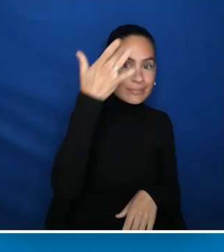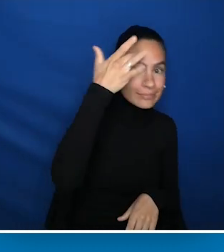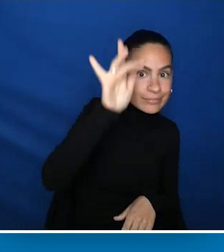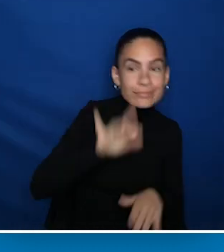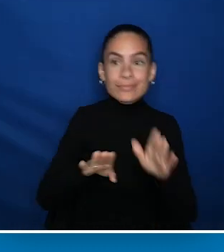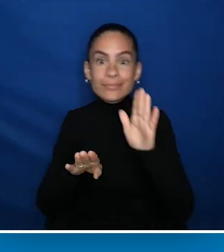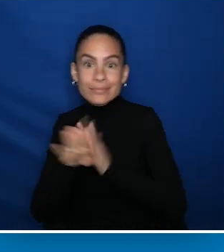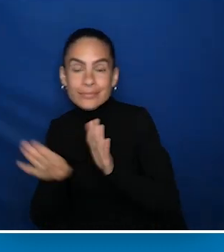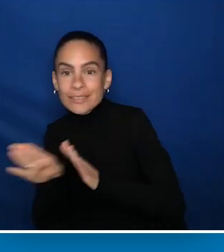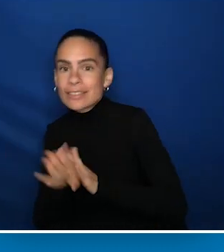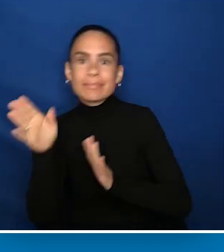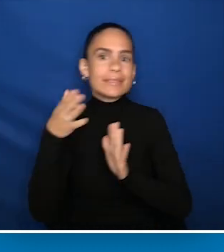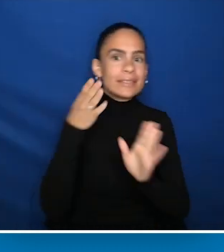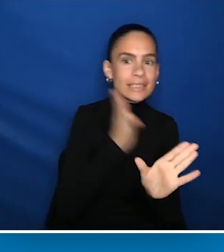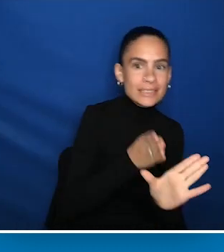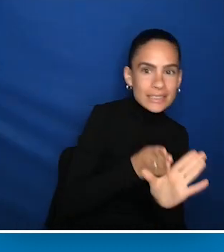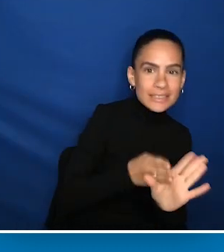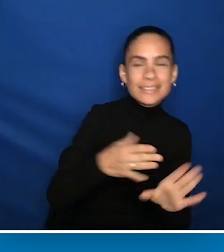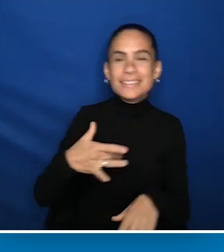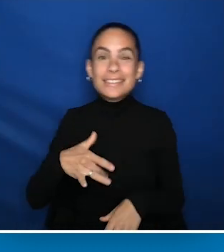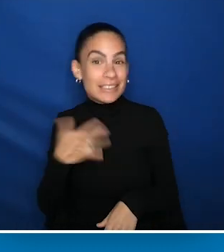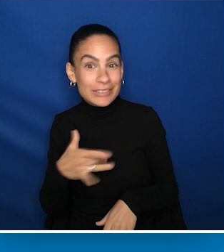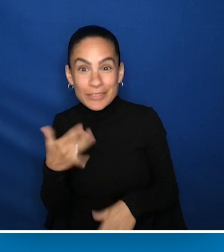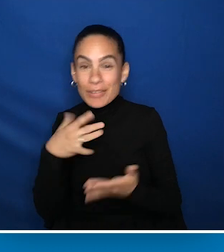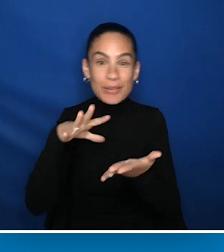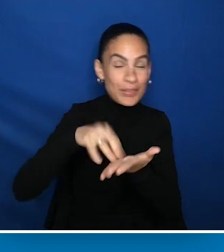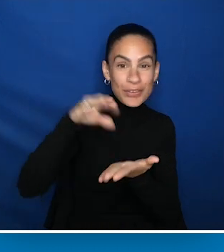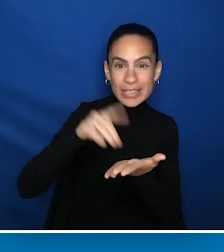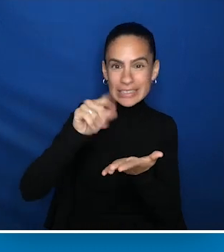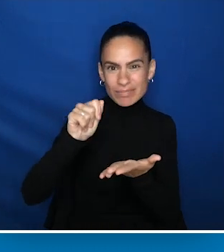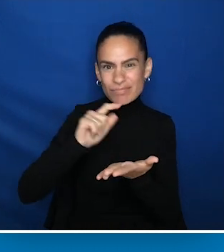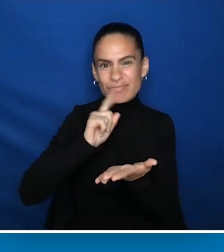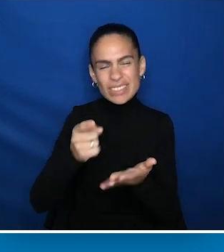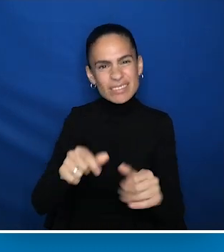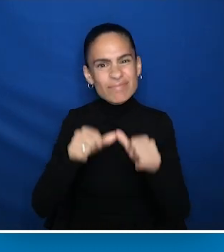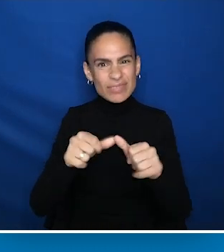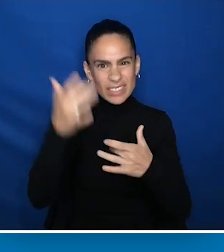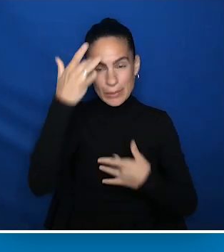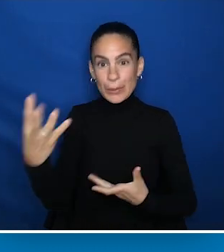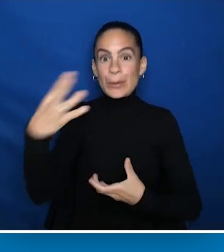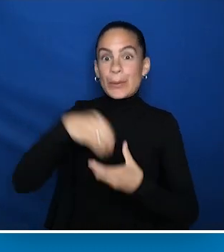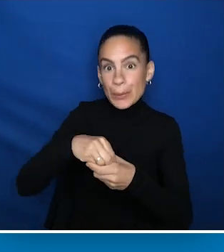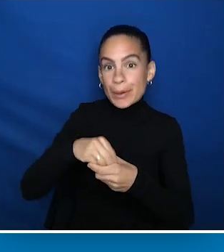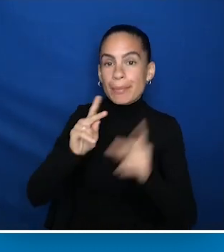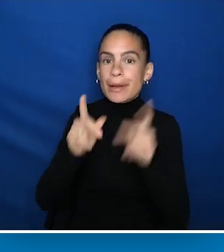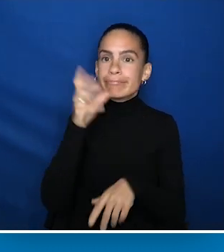sensory, learning, and chronic illness, including COVID-19 long haulers. When I say that disabled people must be included